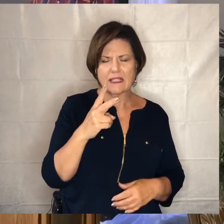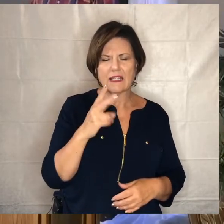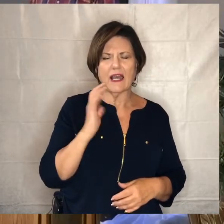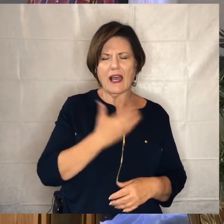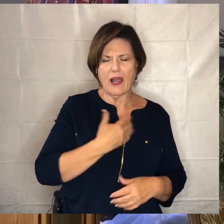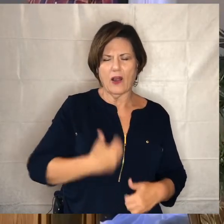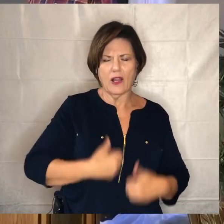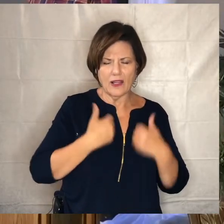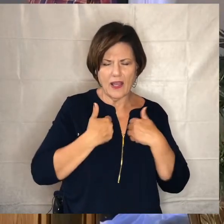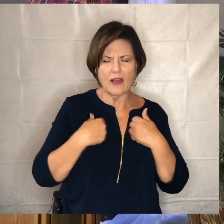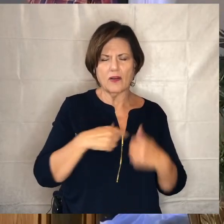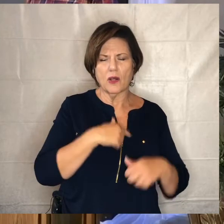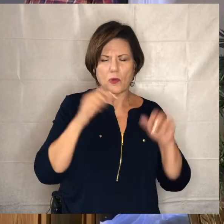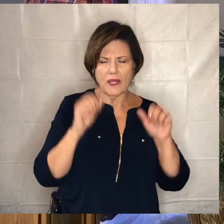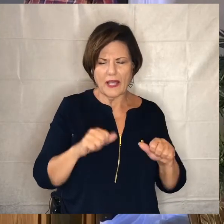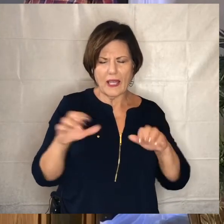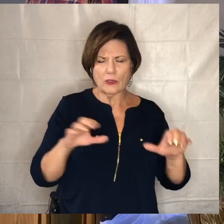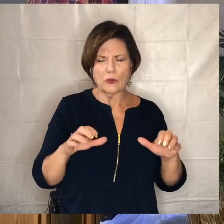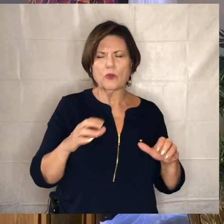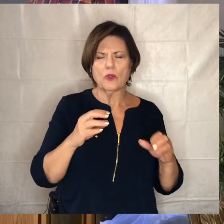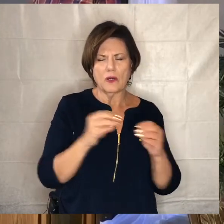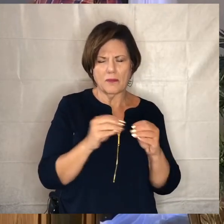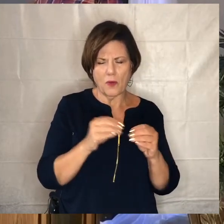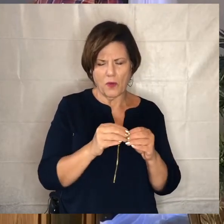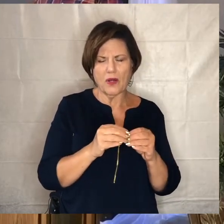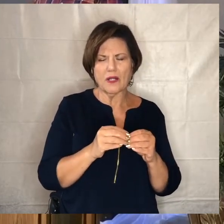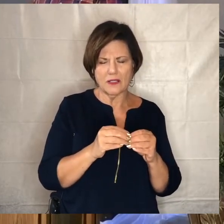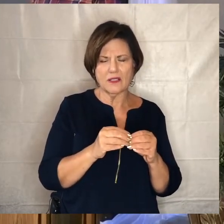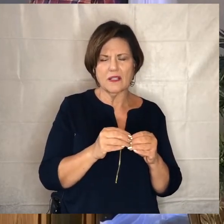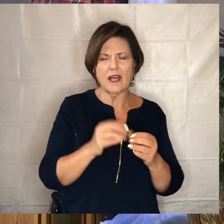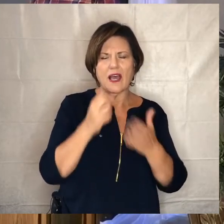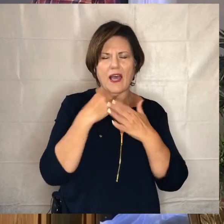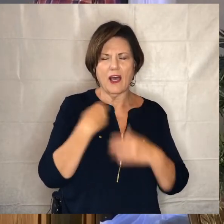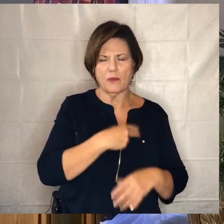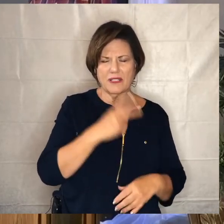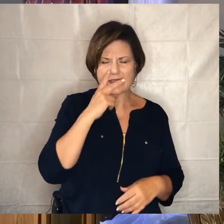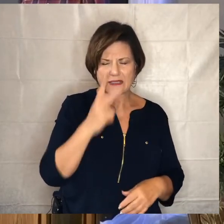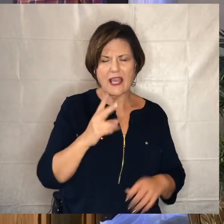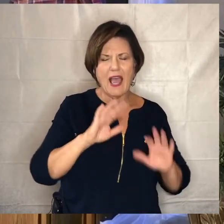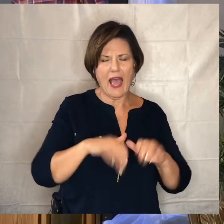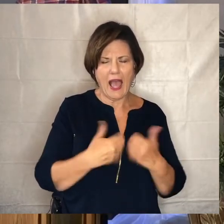where we might be able to to do more help us to see how we might help people